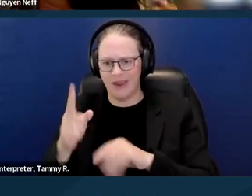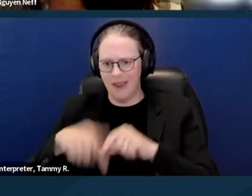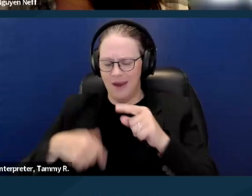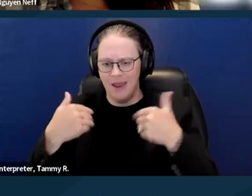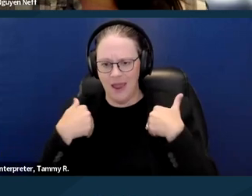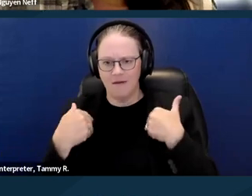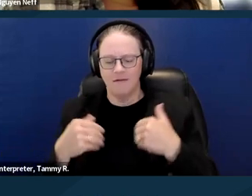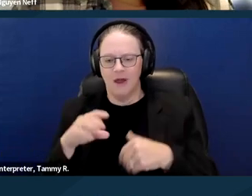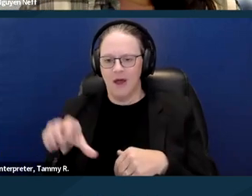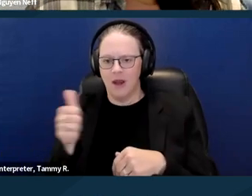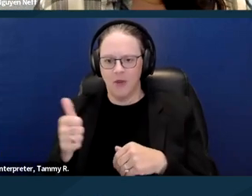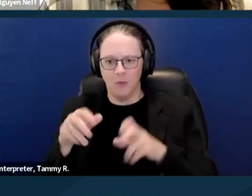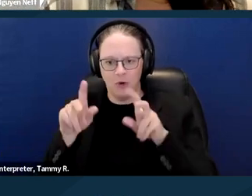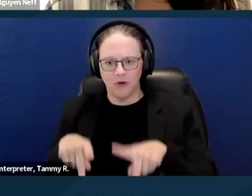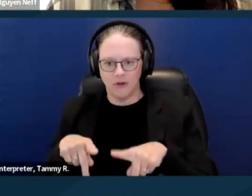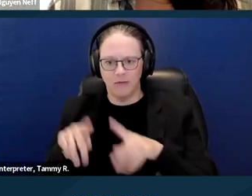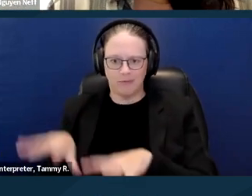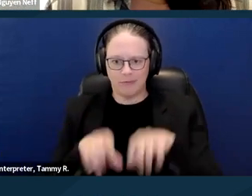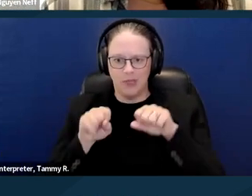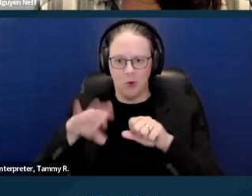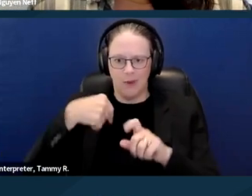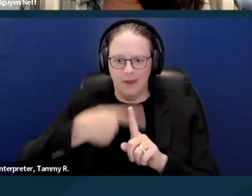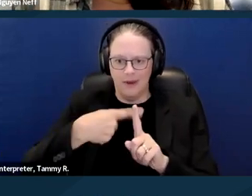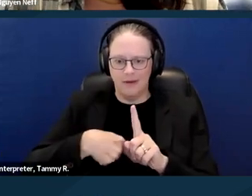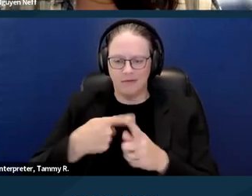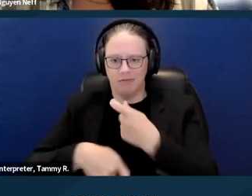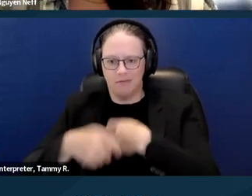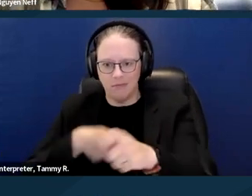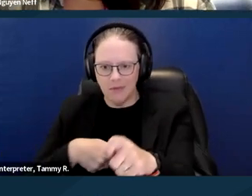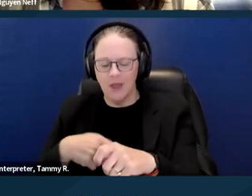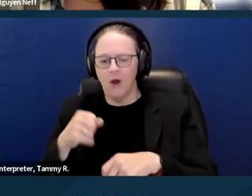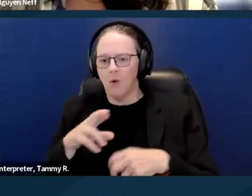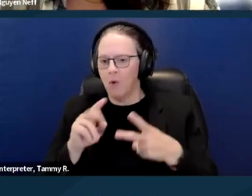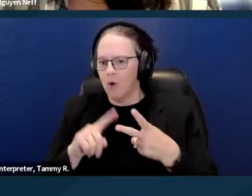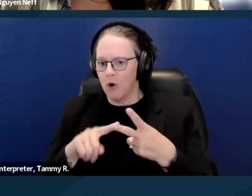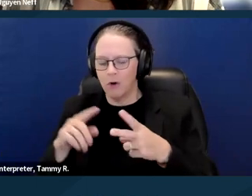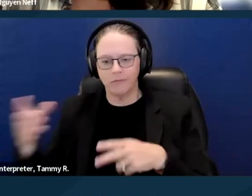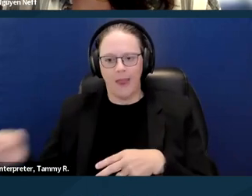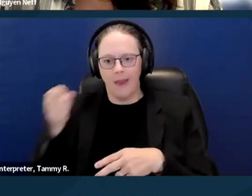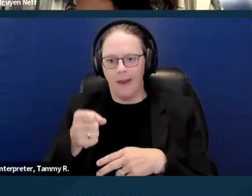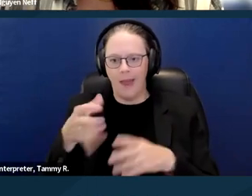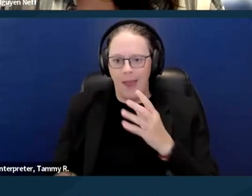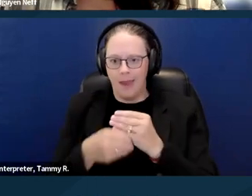Or sometimes not at all. That could be very difficult for a person with a disability who needs a live in aid.